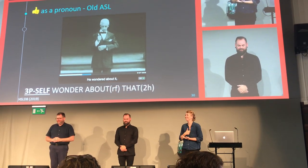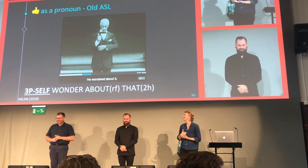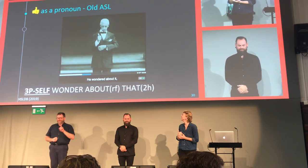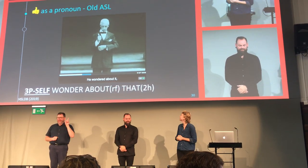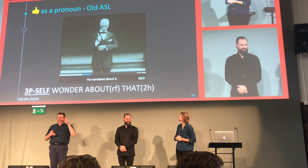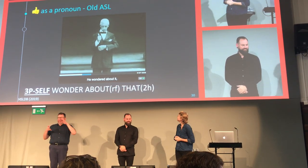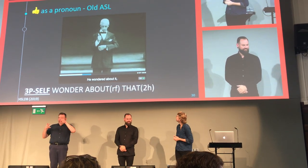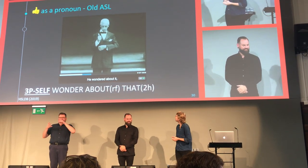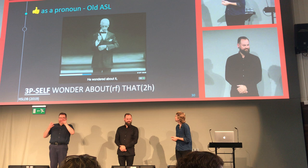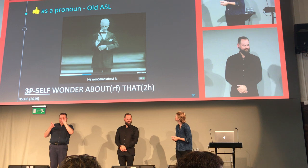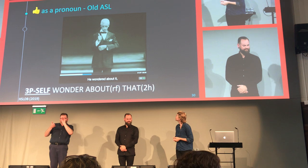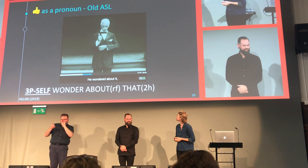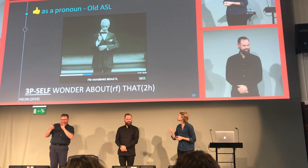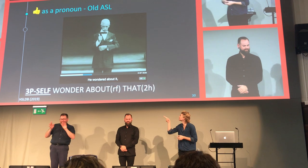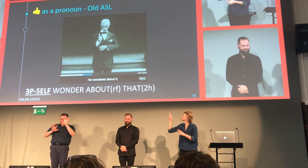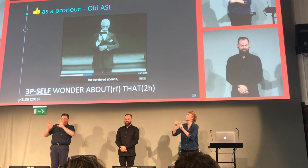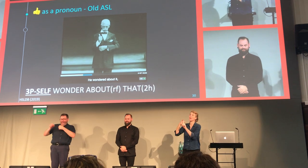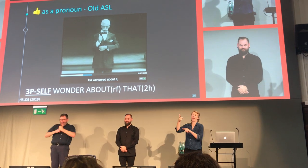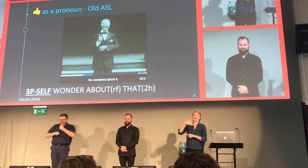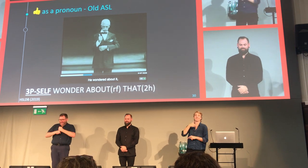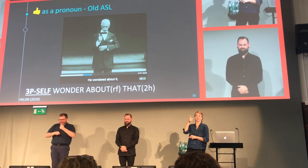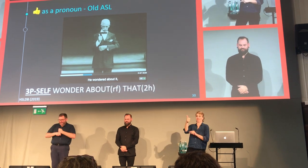Sorry, came out as tyranny of legacy.